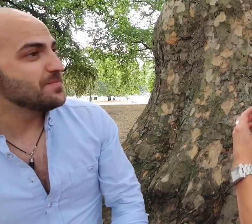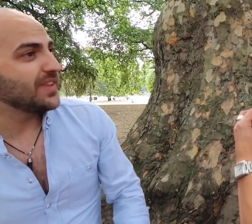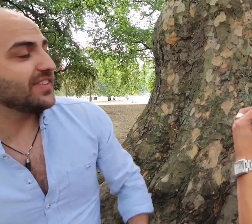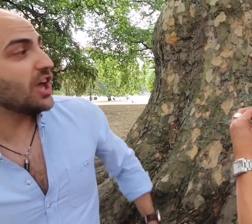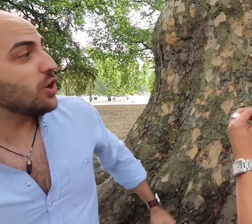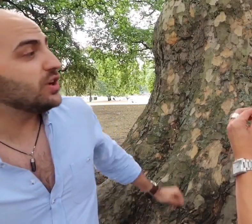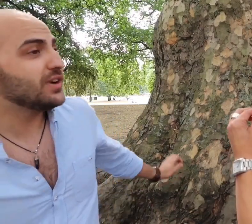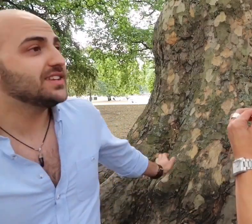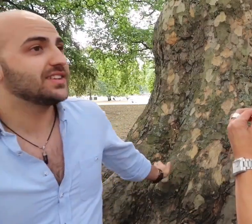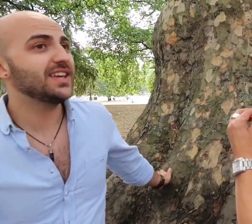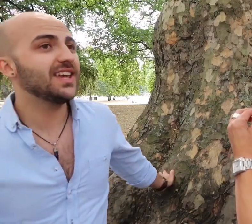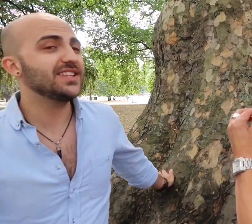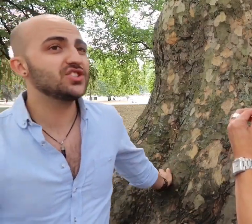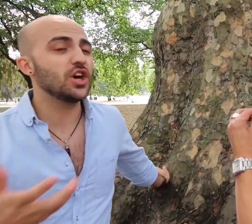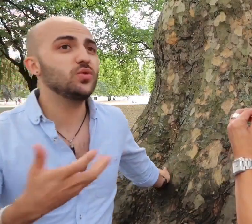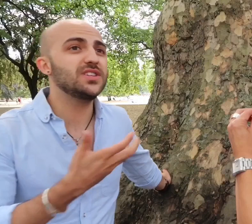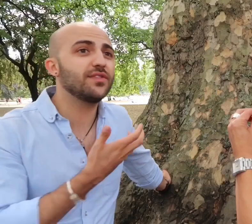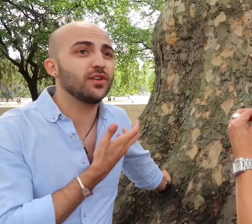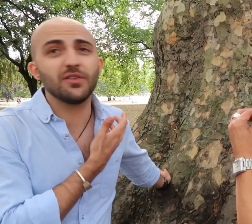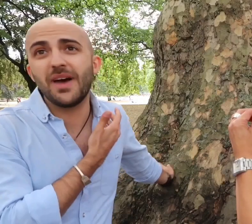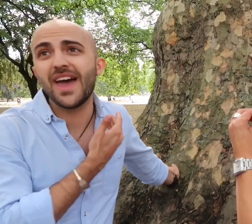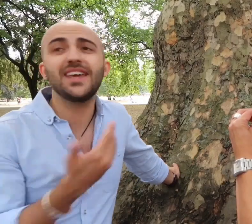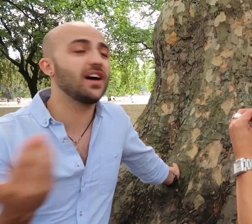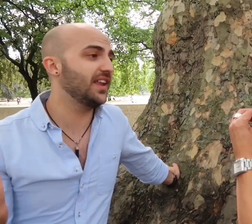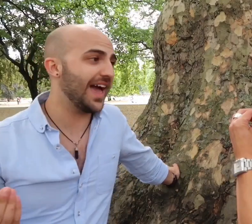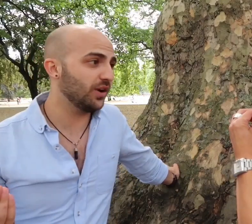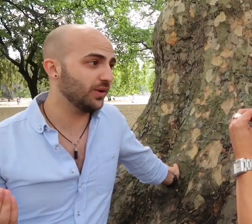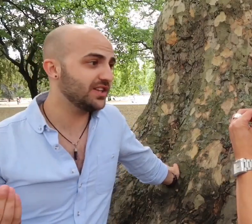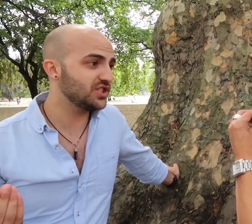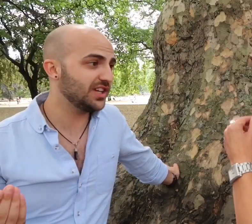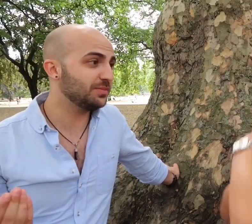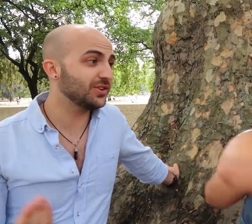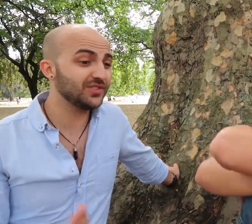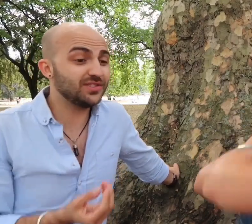The only reason it's so different from any other language is